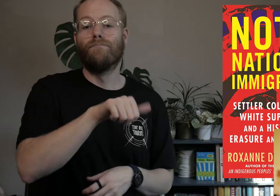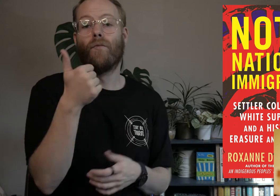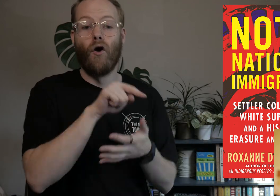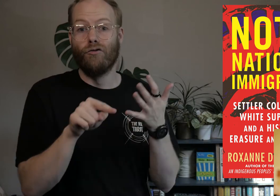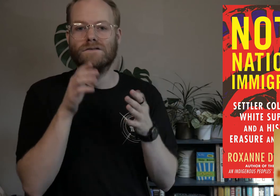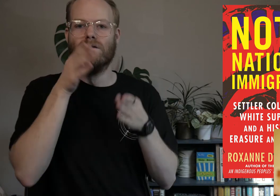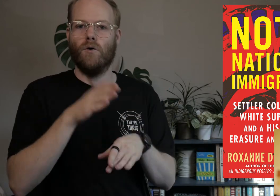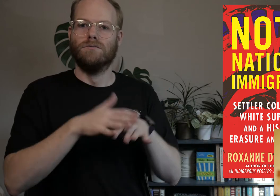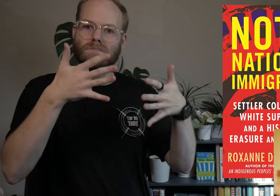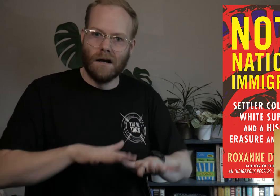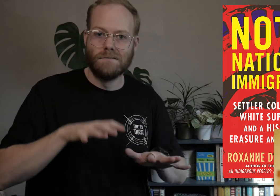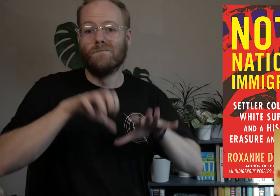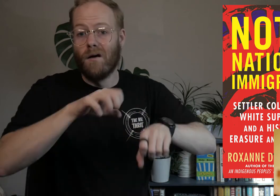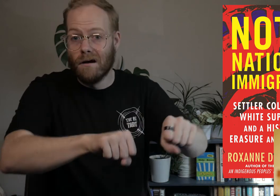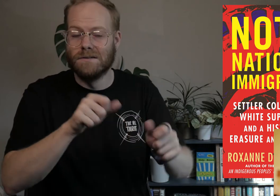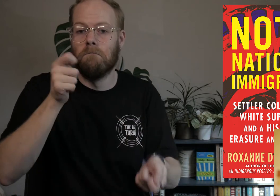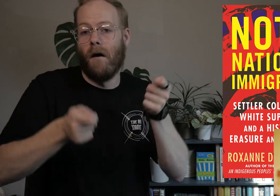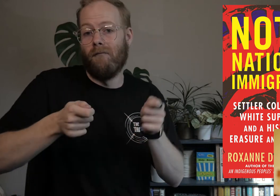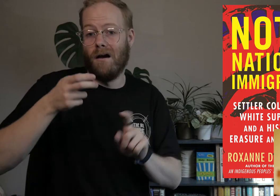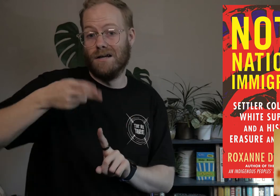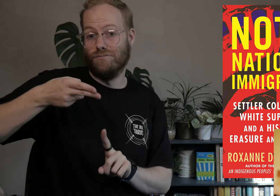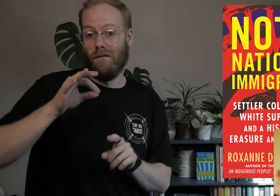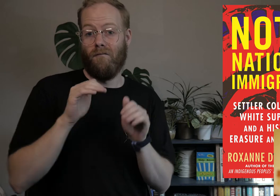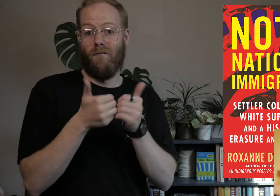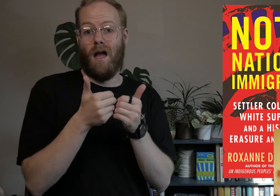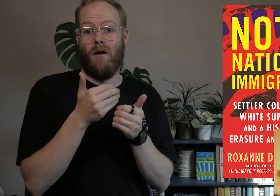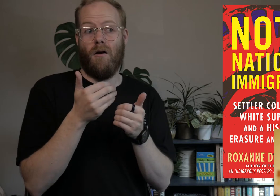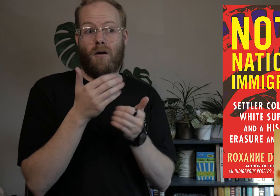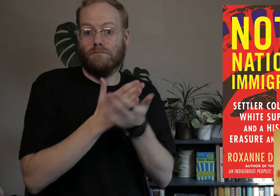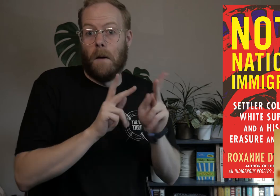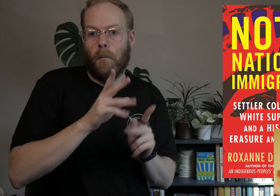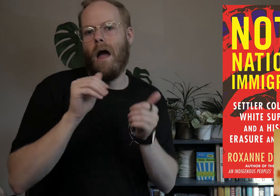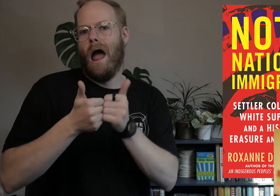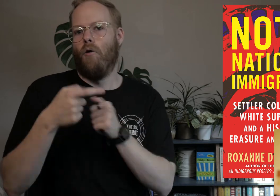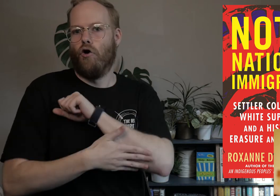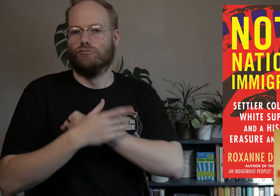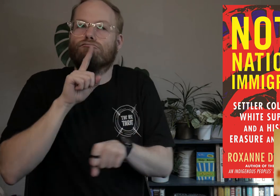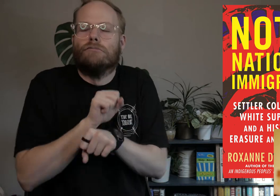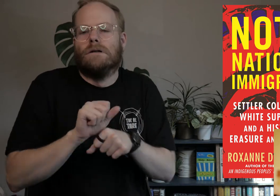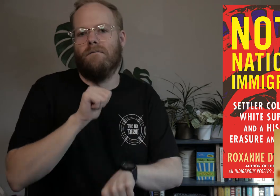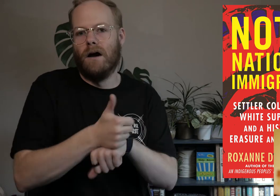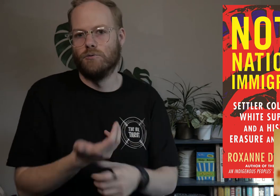others focus on settling, colonizing, and modifying the history of some people and how the country was truly founded.